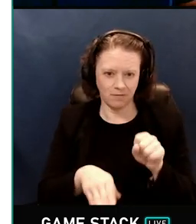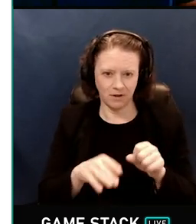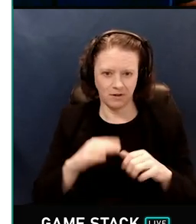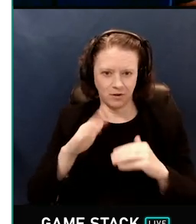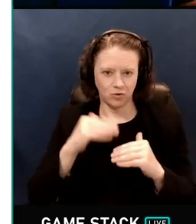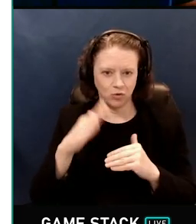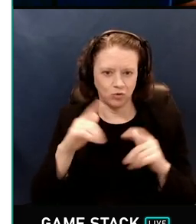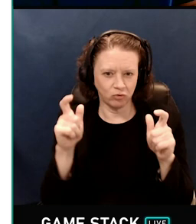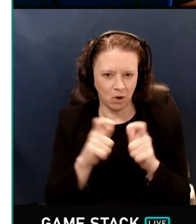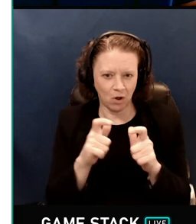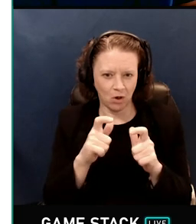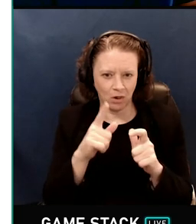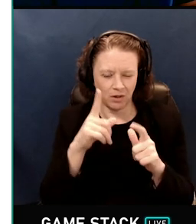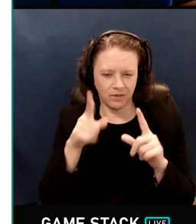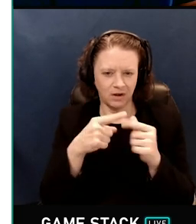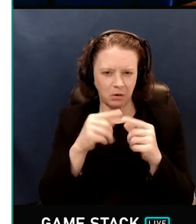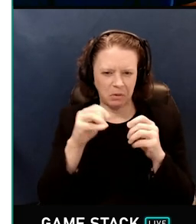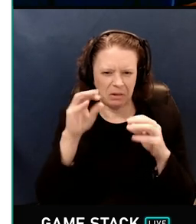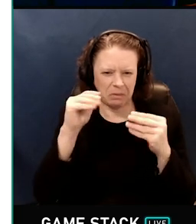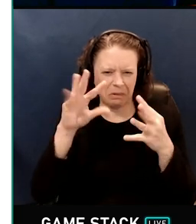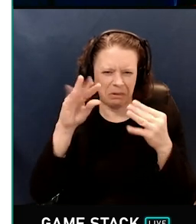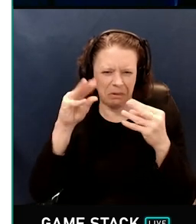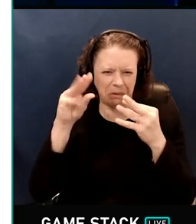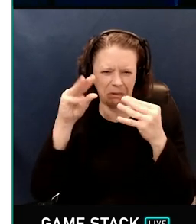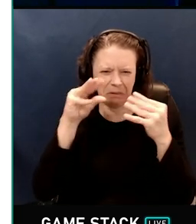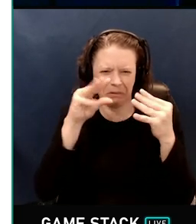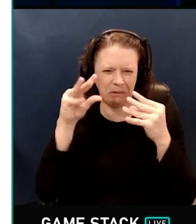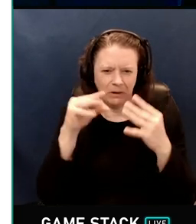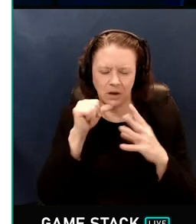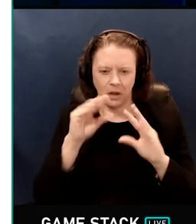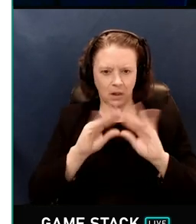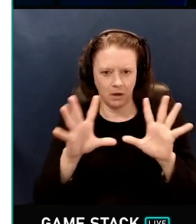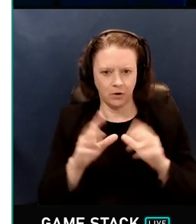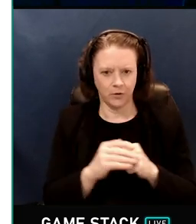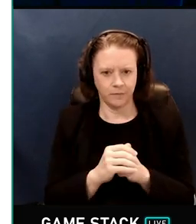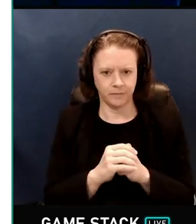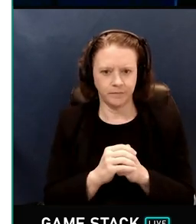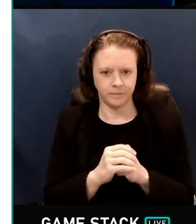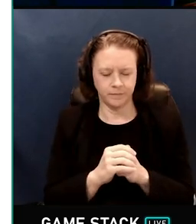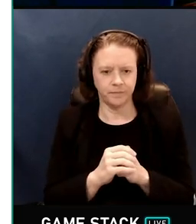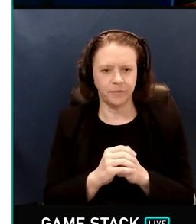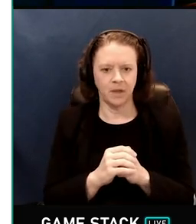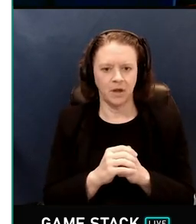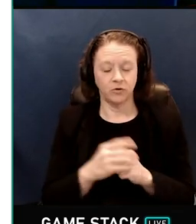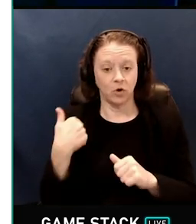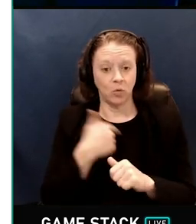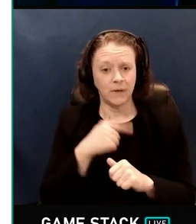because fireflies. What we need is something like importance sampling,